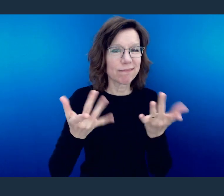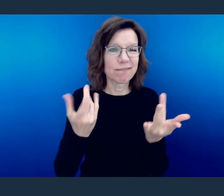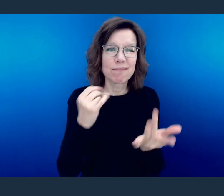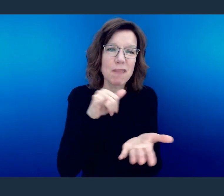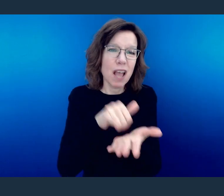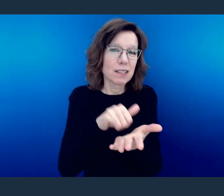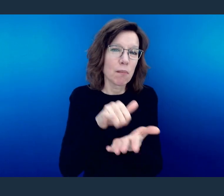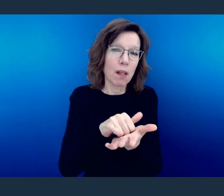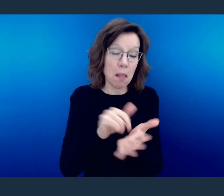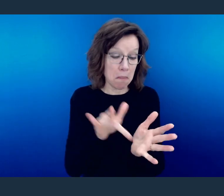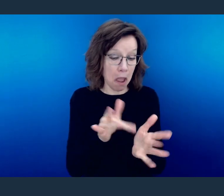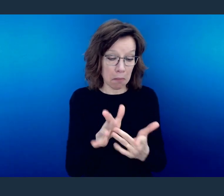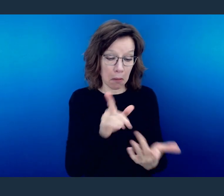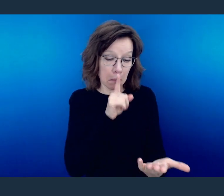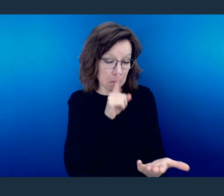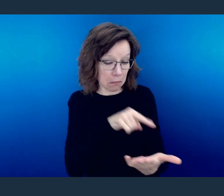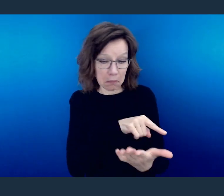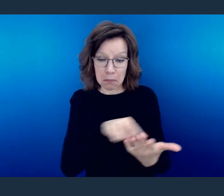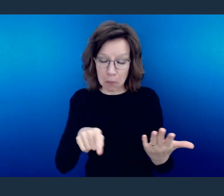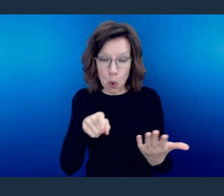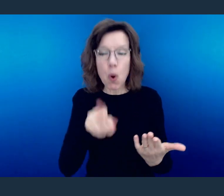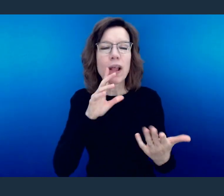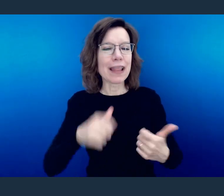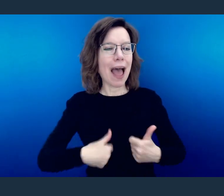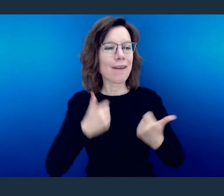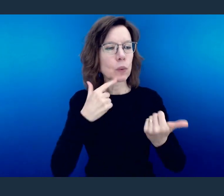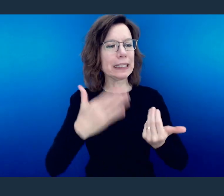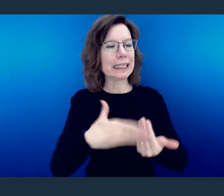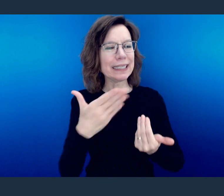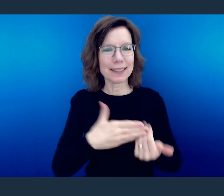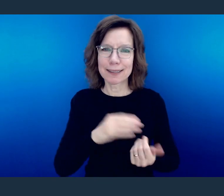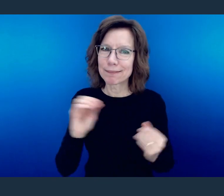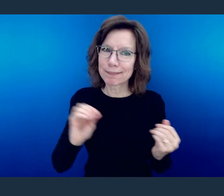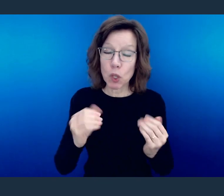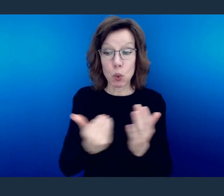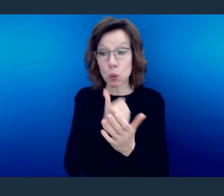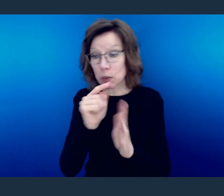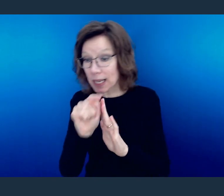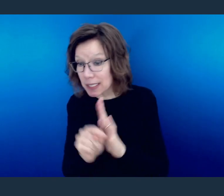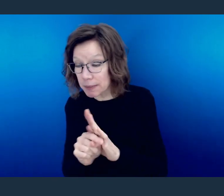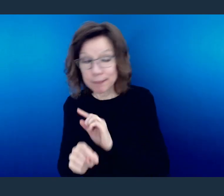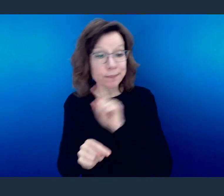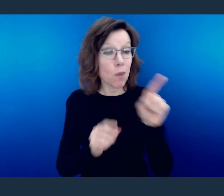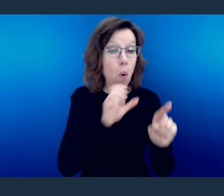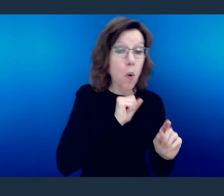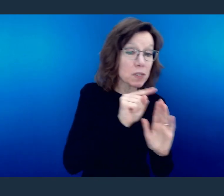That's not anywhere in scripture. When we look throughout the New Testament and even what we call the Old Testament, you'll